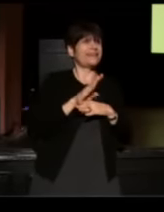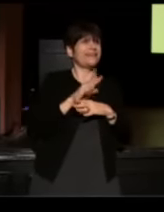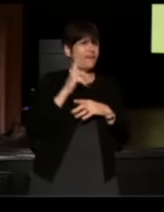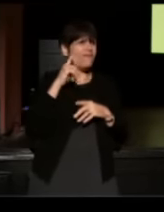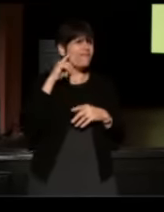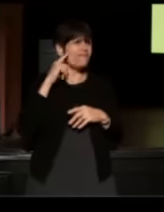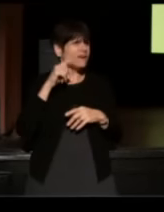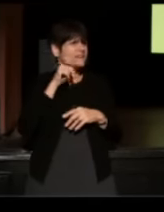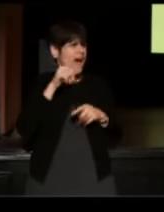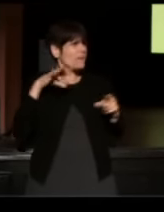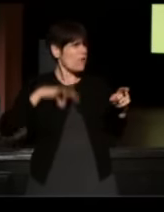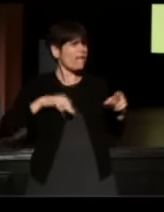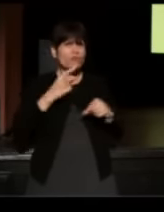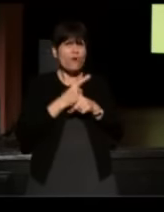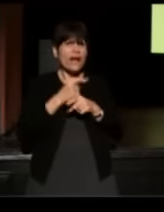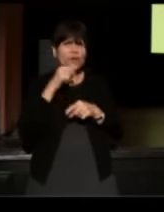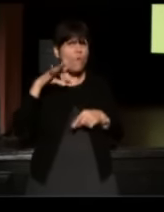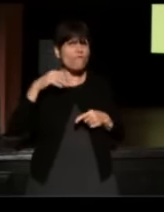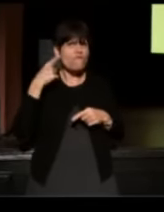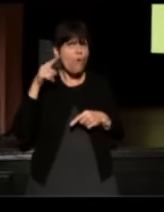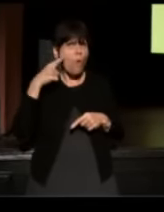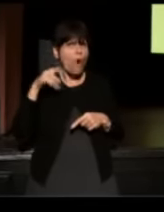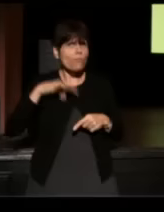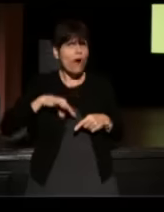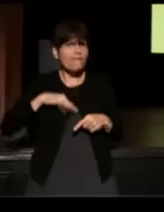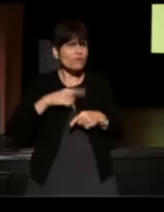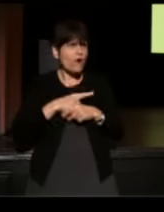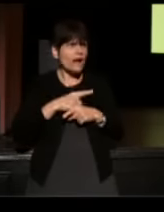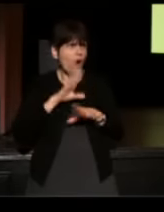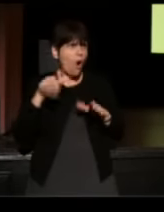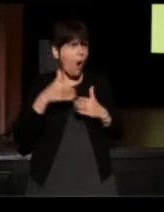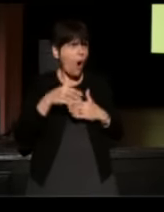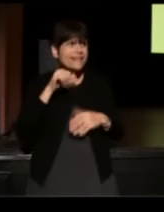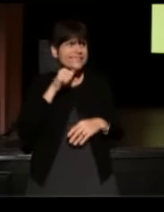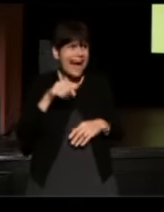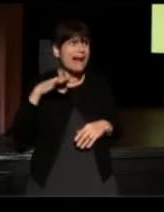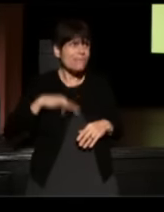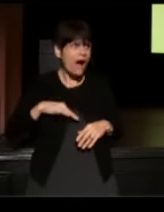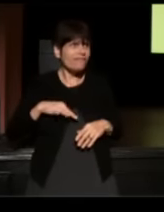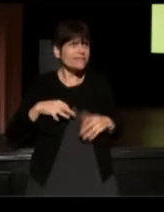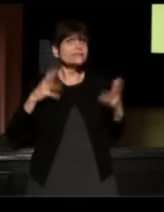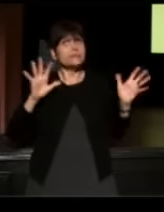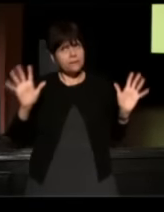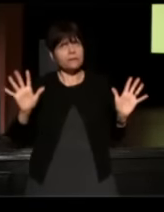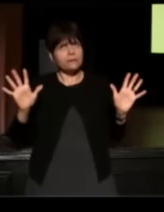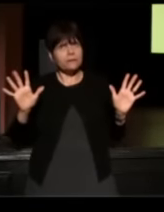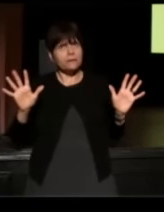This is all non-profit. No for profit people. Fuck them!